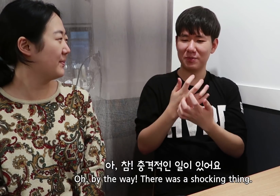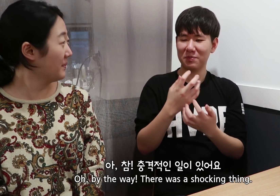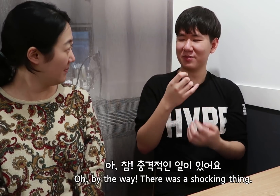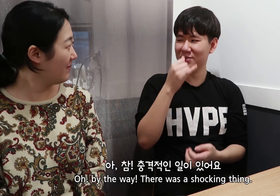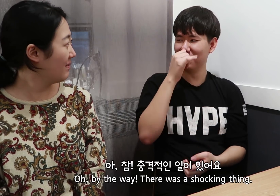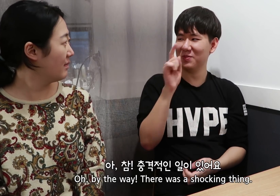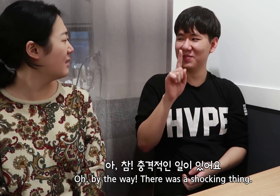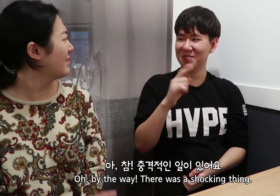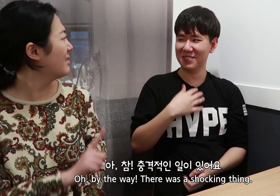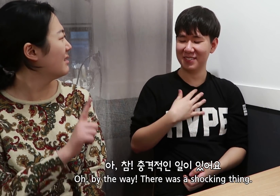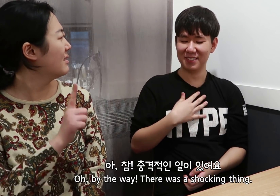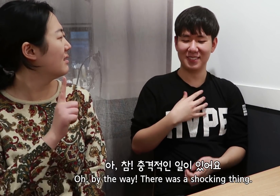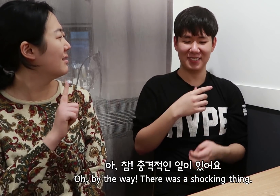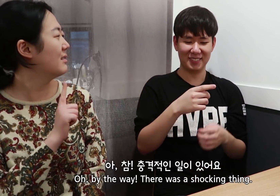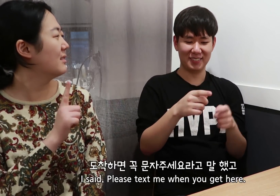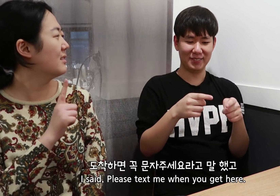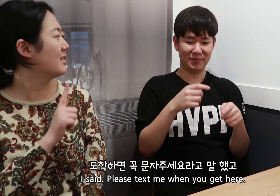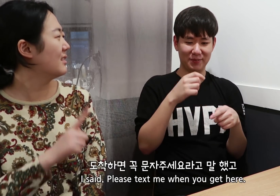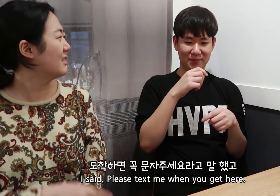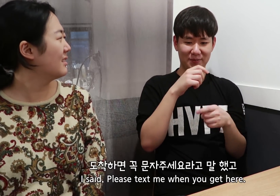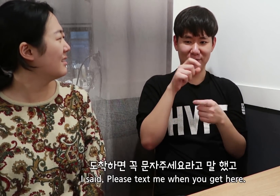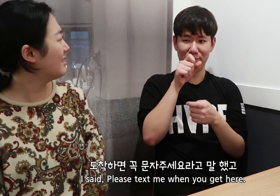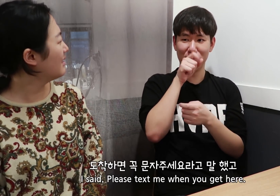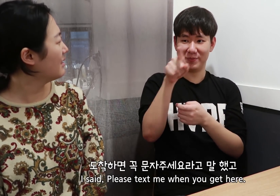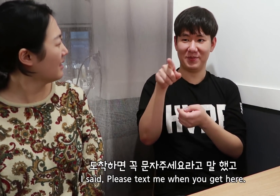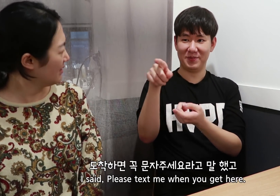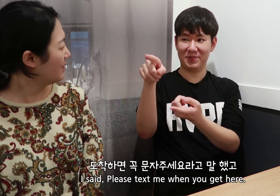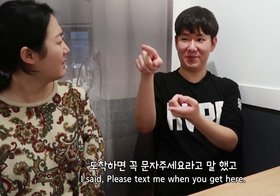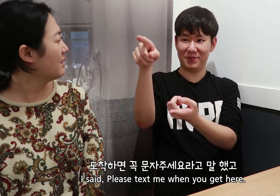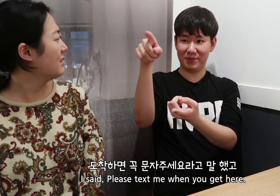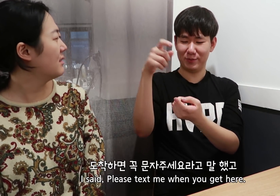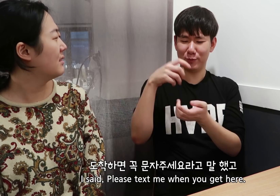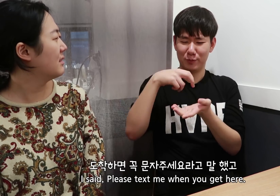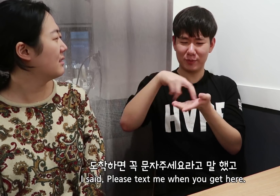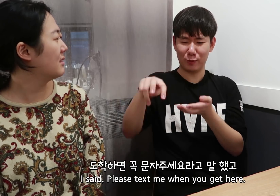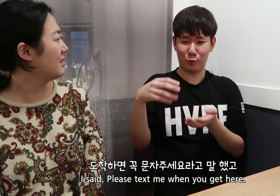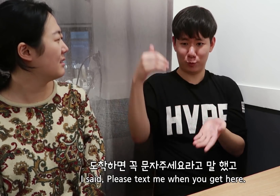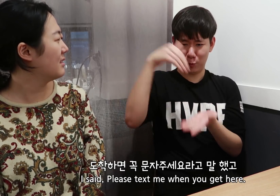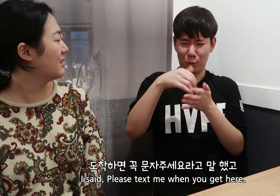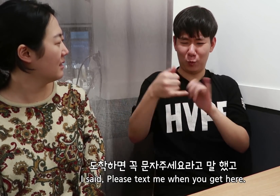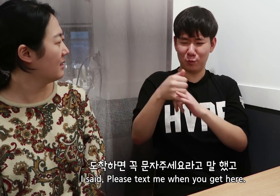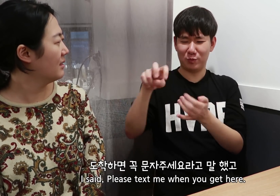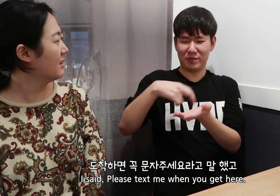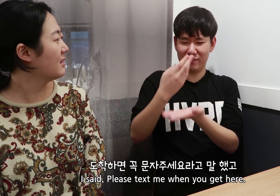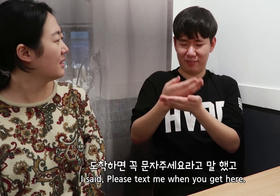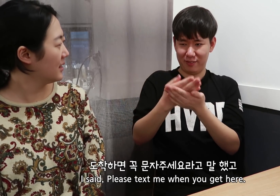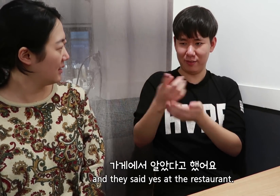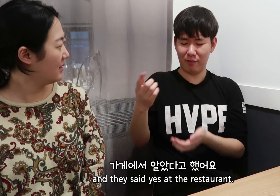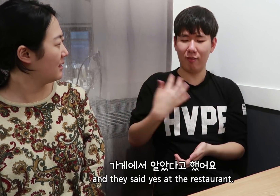Oh, by the way! There was a shocking thing. I said, Please text me when you get here.